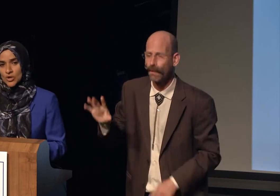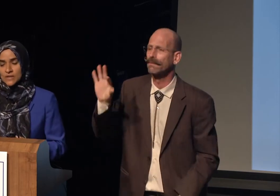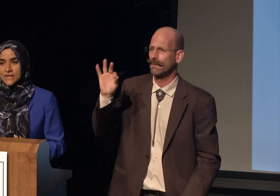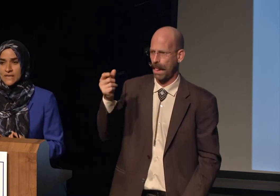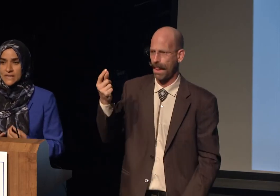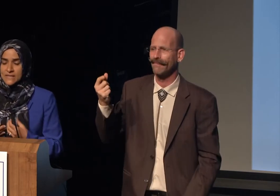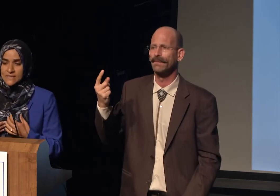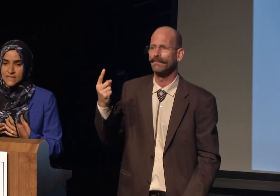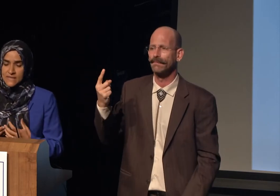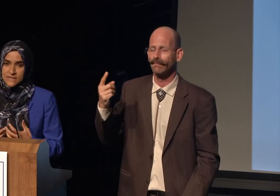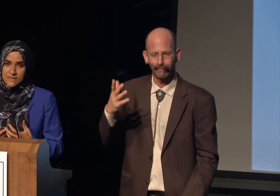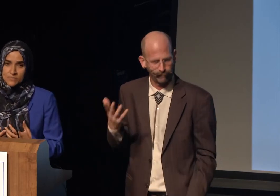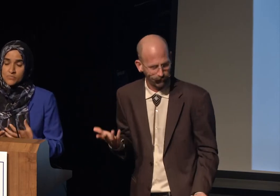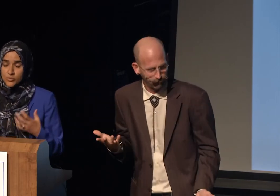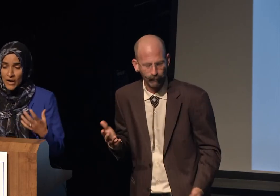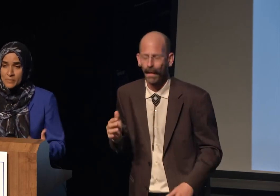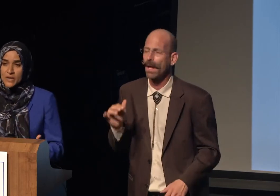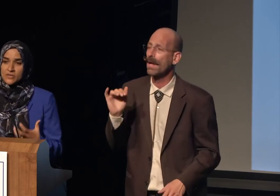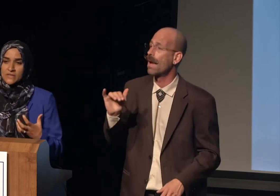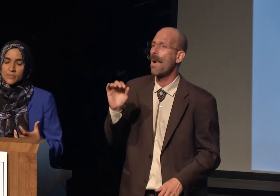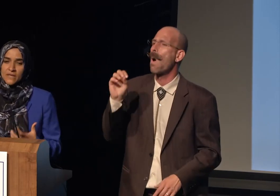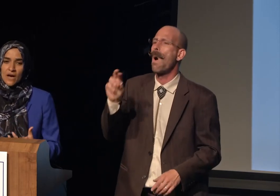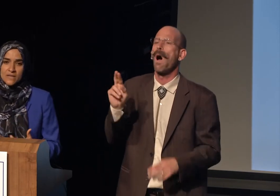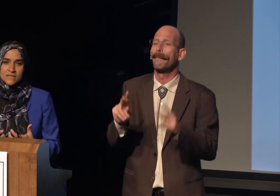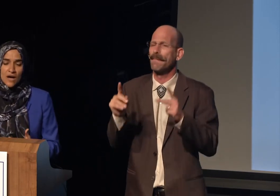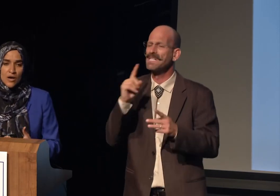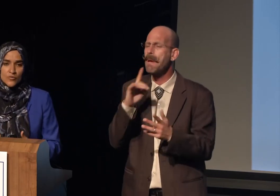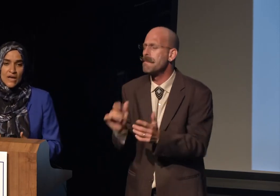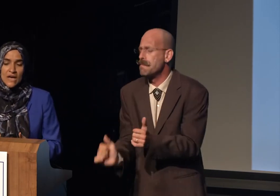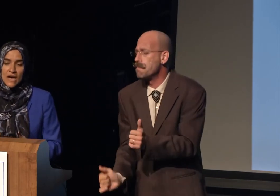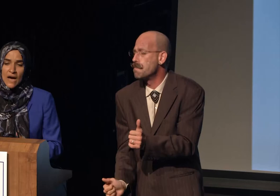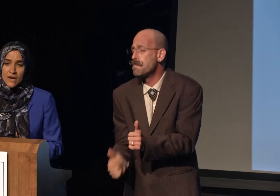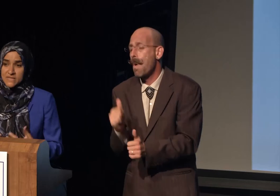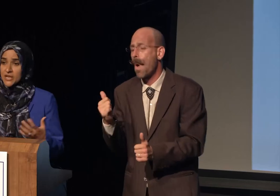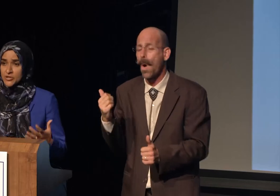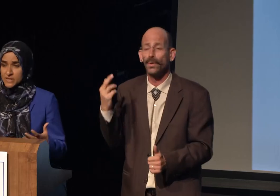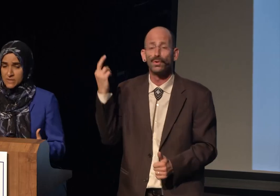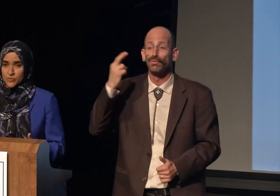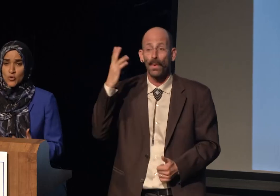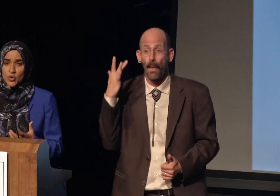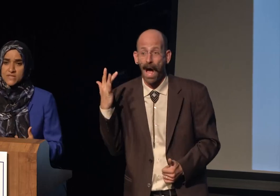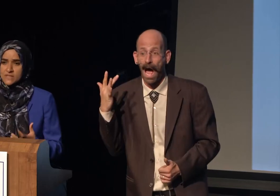Or is primarily because of terrorism.